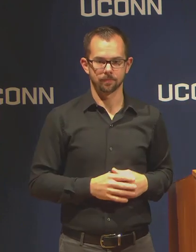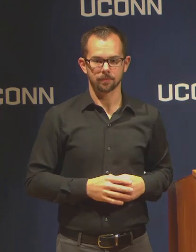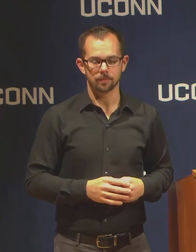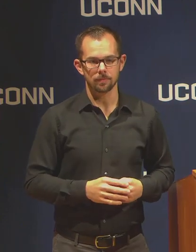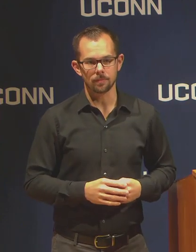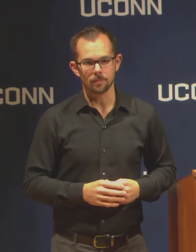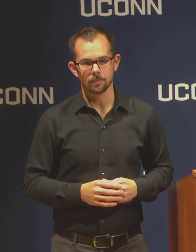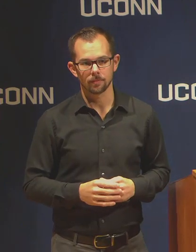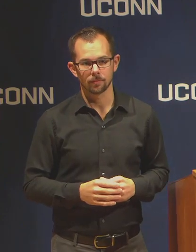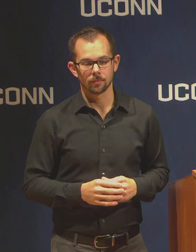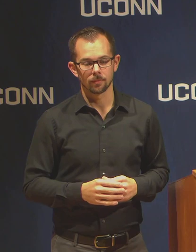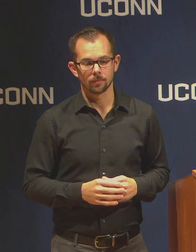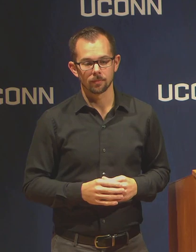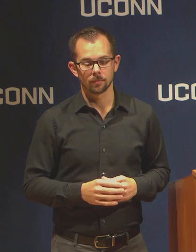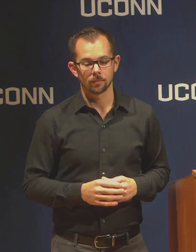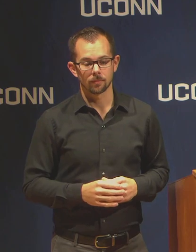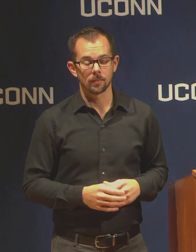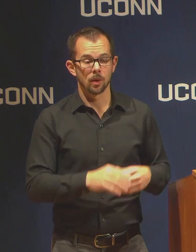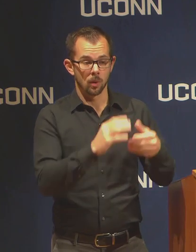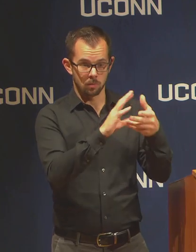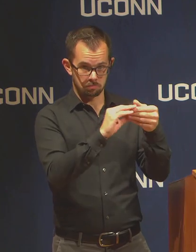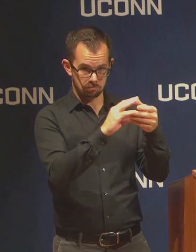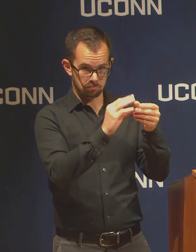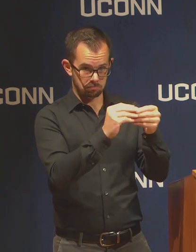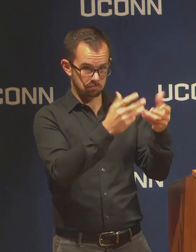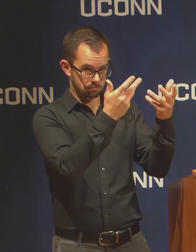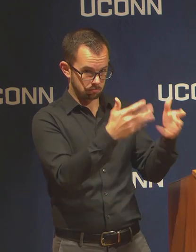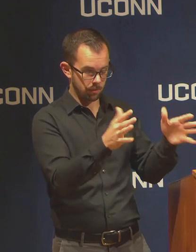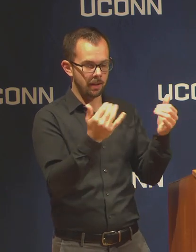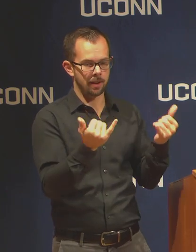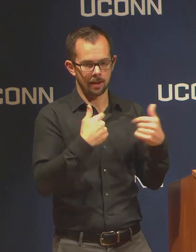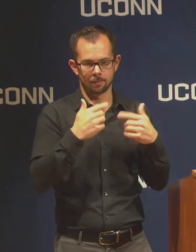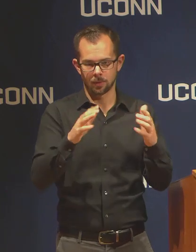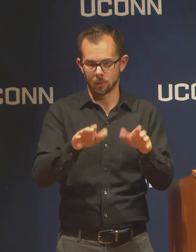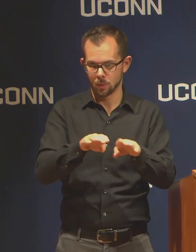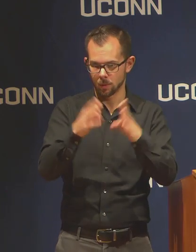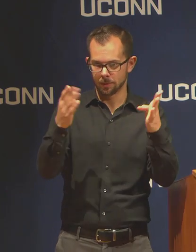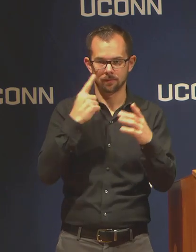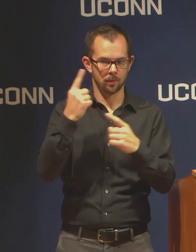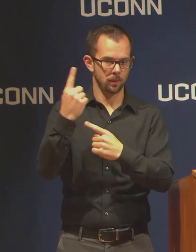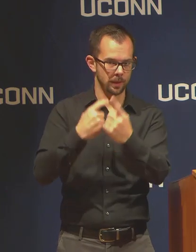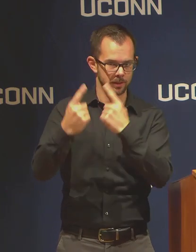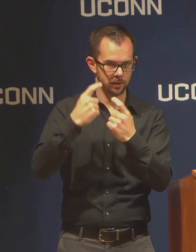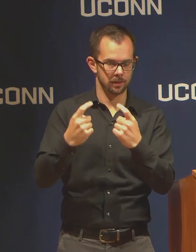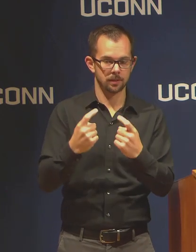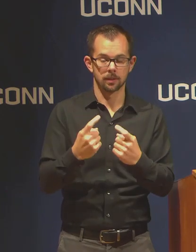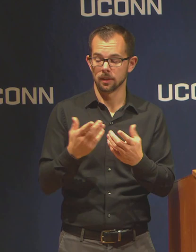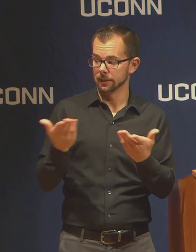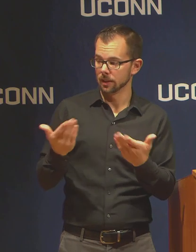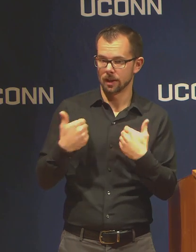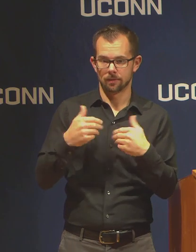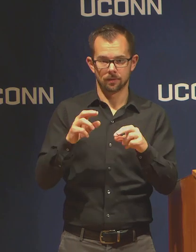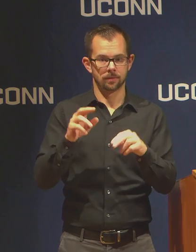now turn it open to questions. We have our Vice President of Communication Tysen Kendig here